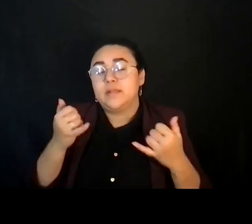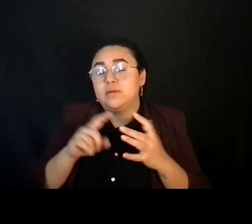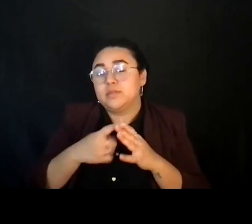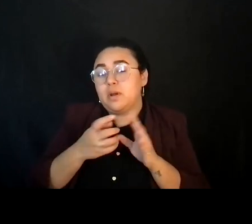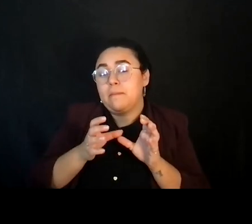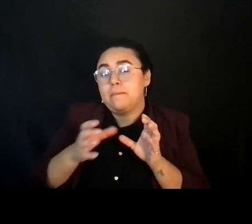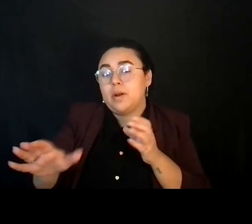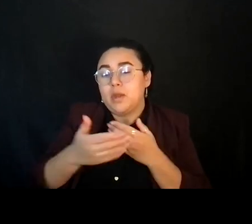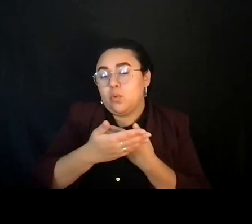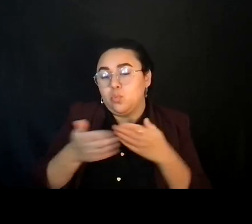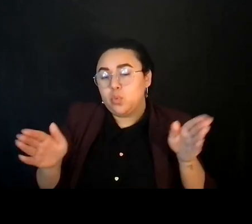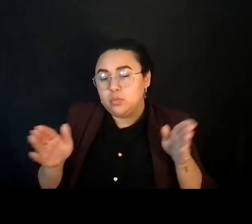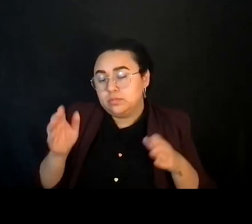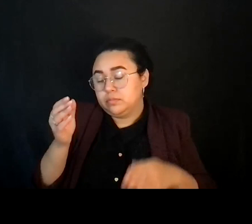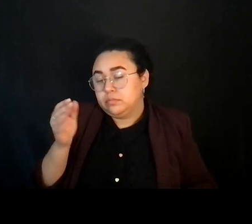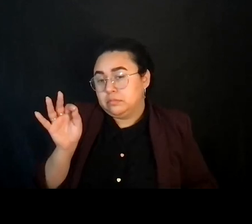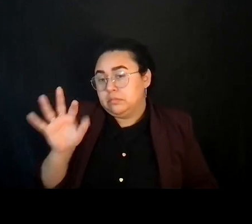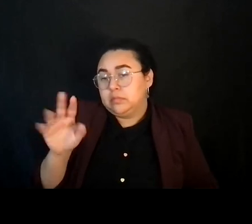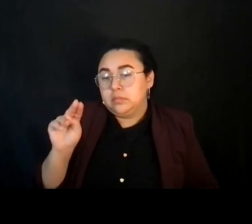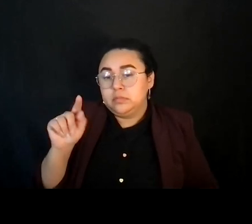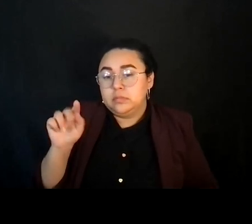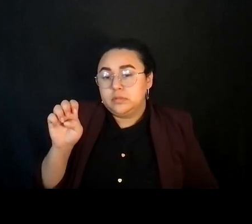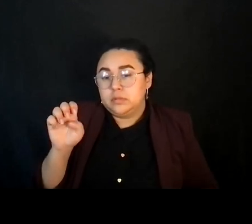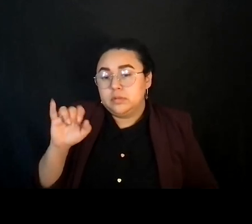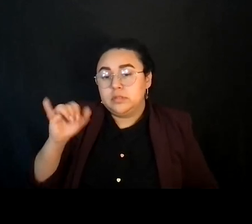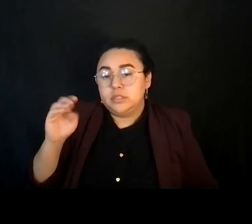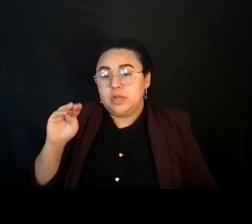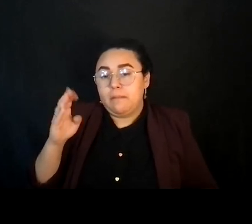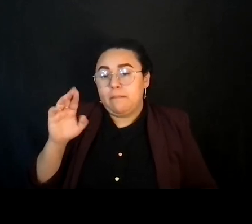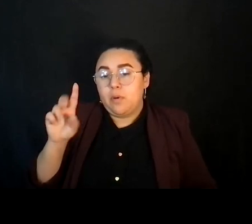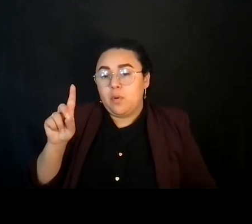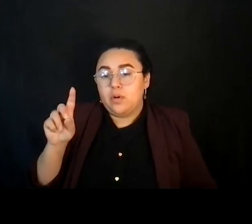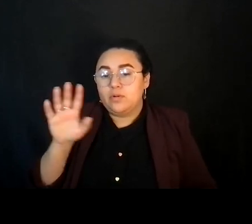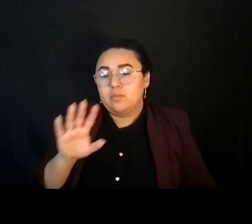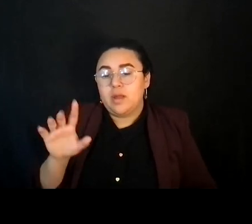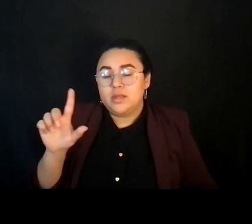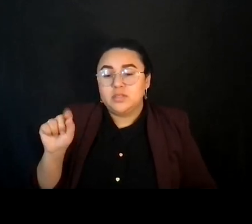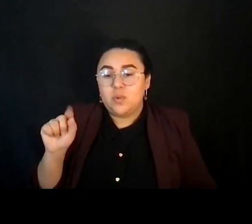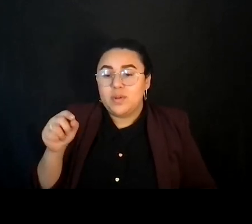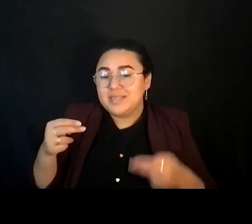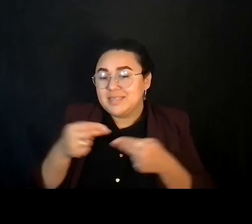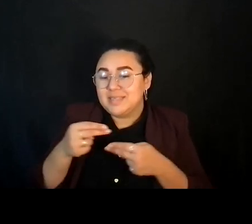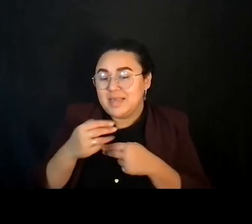Just a little bit of a note that GM board only has about slides available.